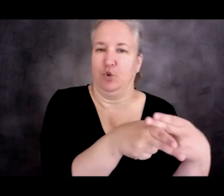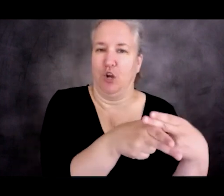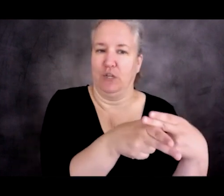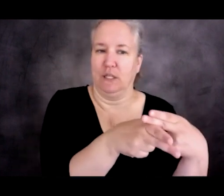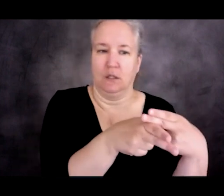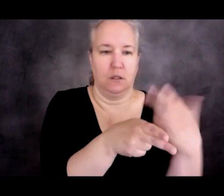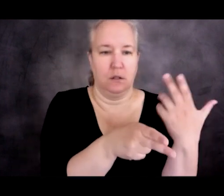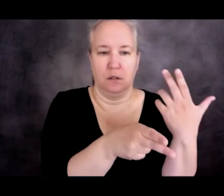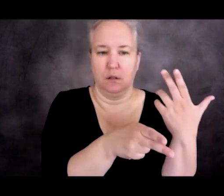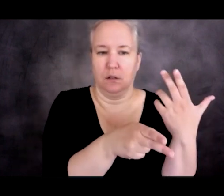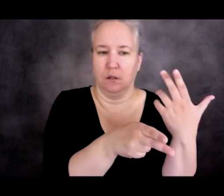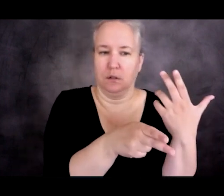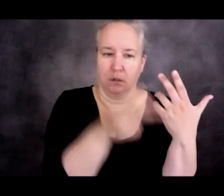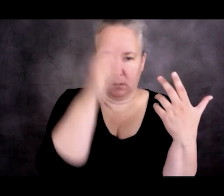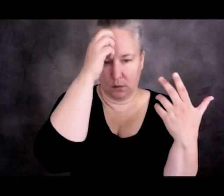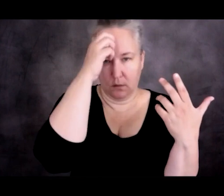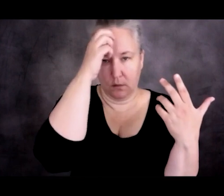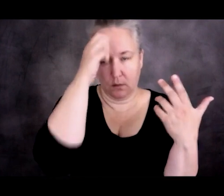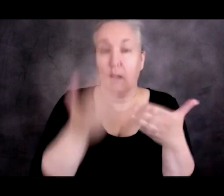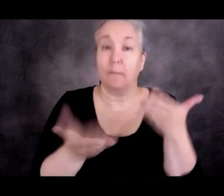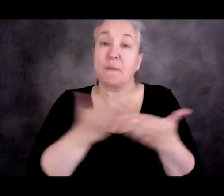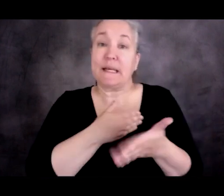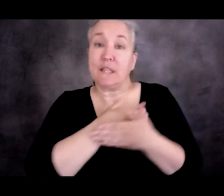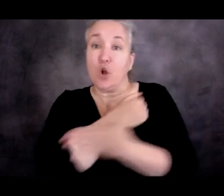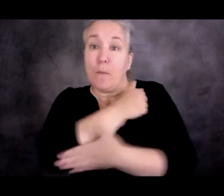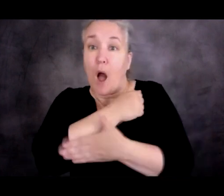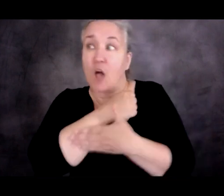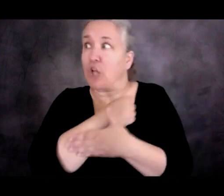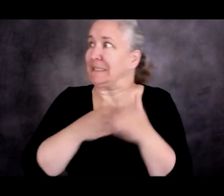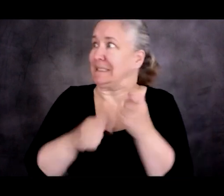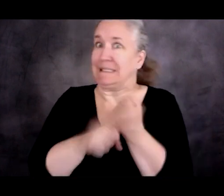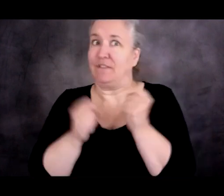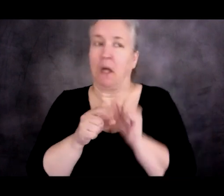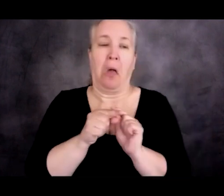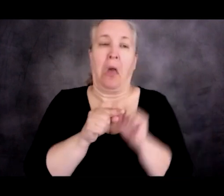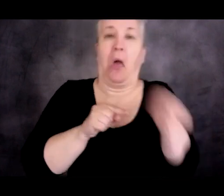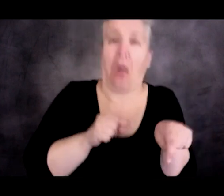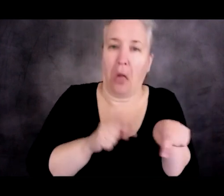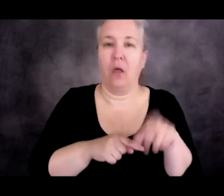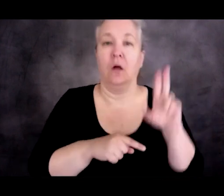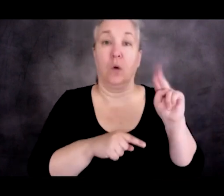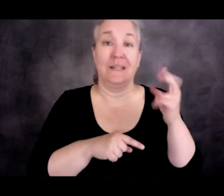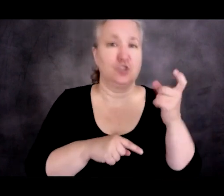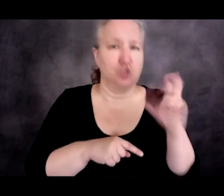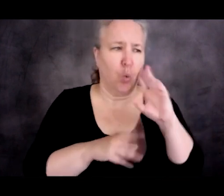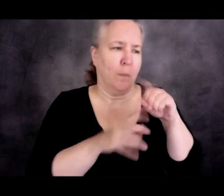They may, again, kind of seek refuge in an adjoining country. UNHCR will provide aid, will set up food